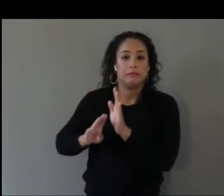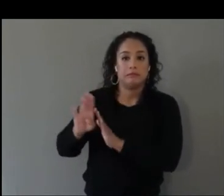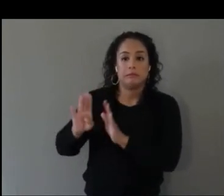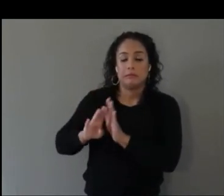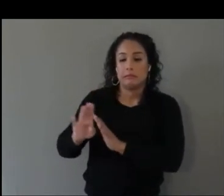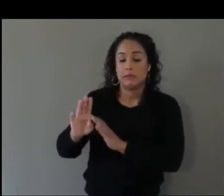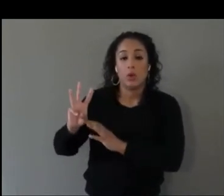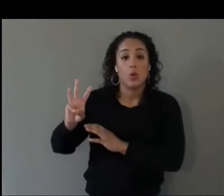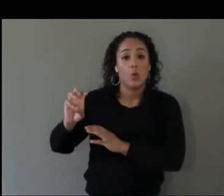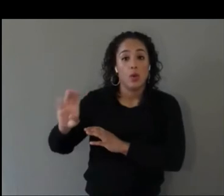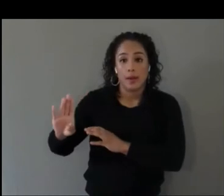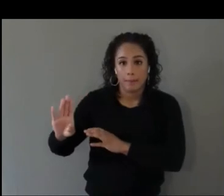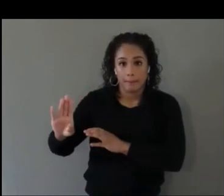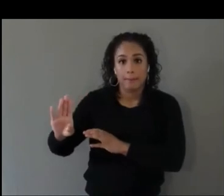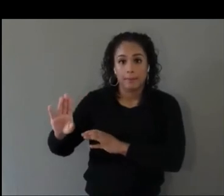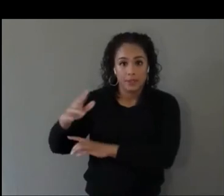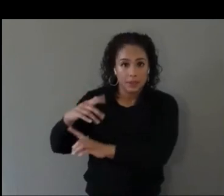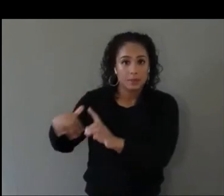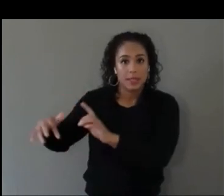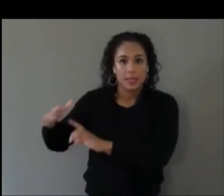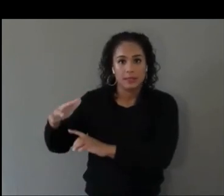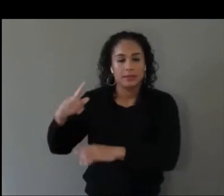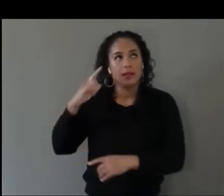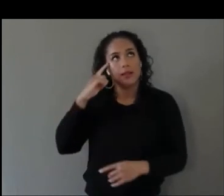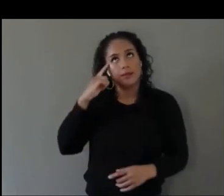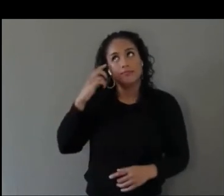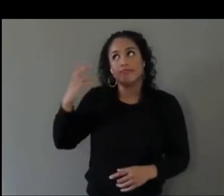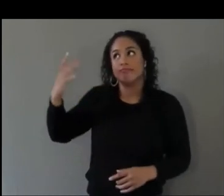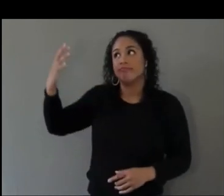If you think about the very beginning.